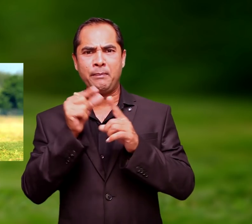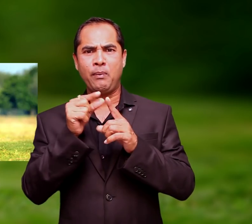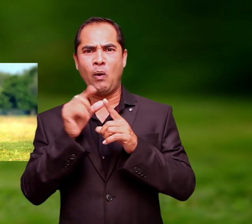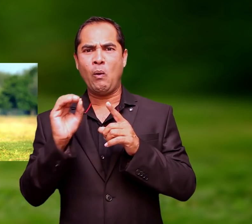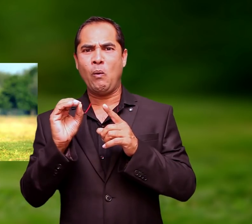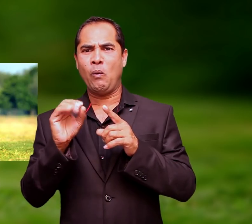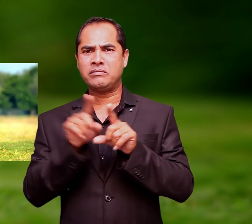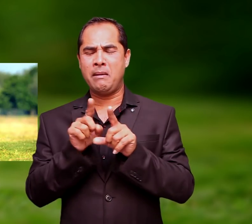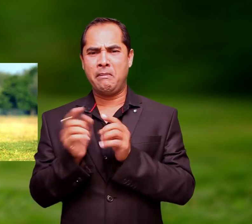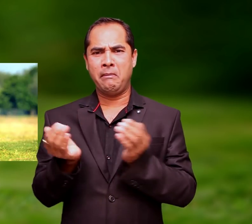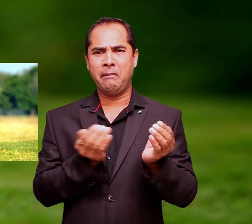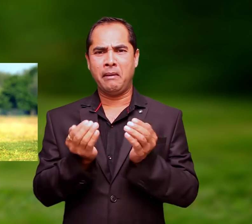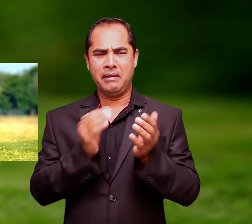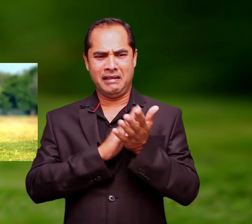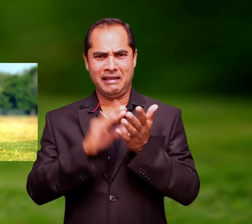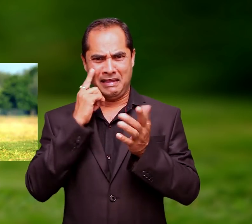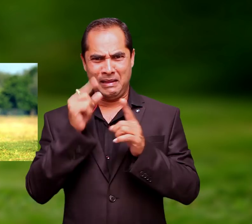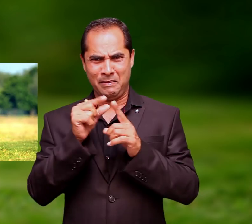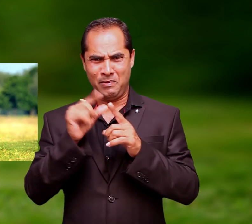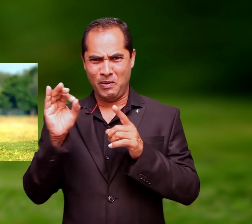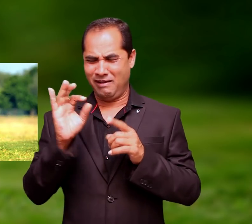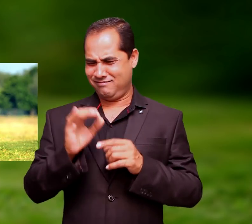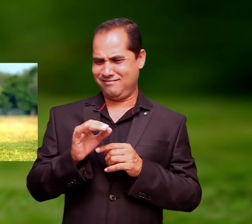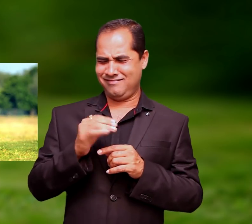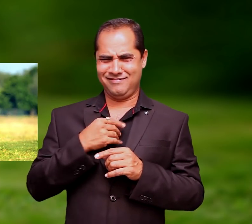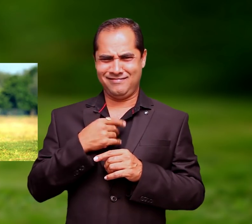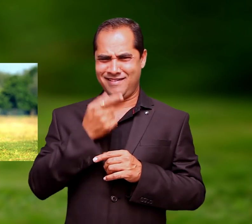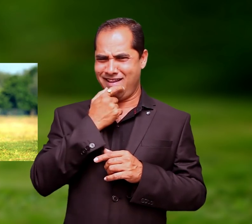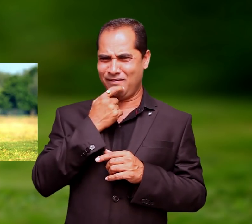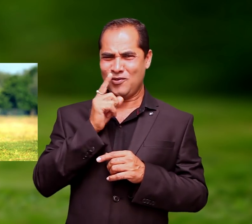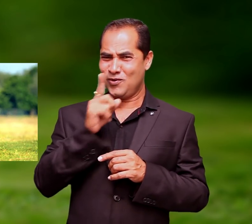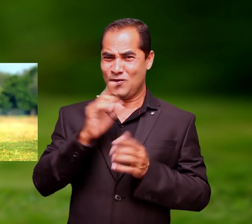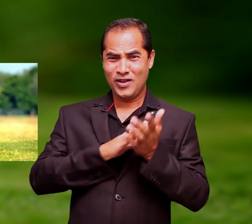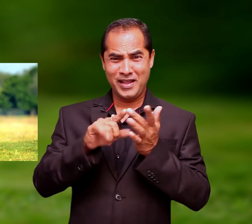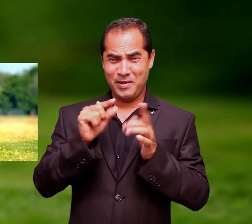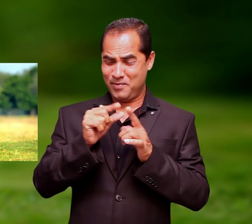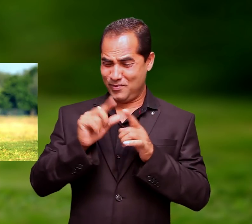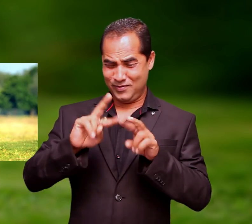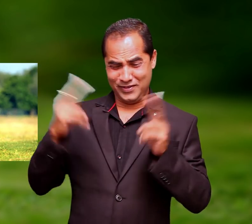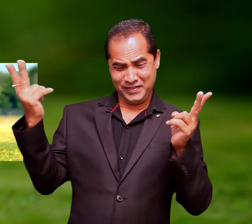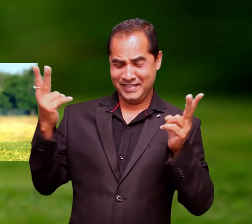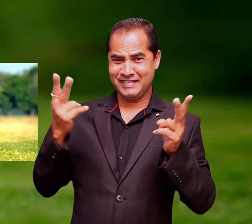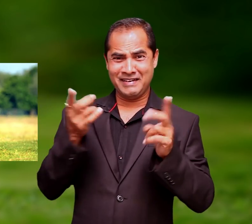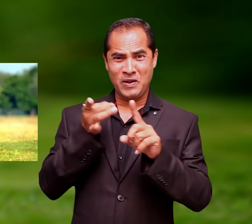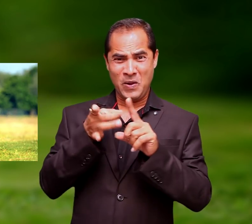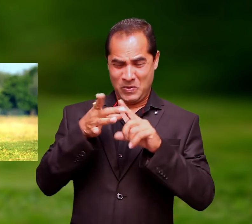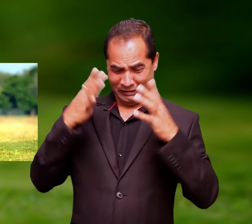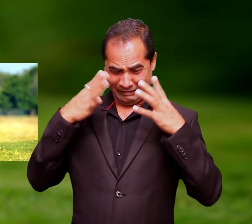Somebody even called him a 'hippo'. Really, a hippo! Hippo is so much different, hippo